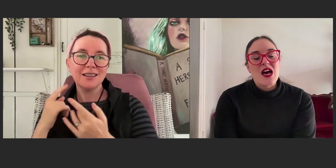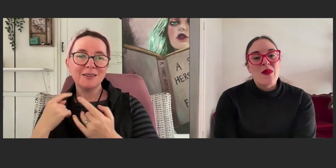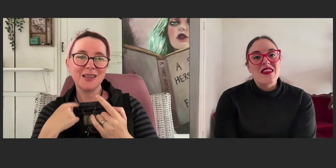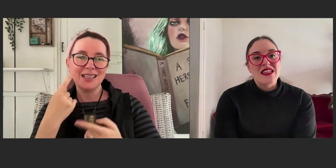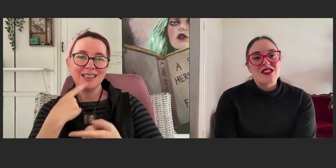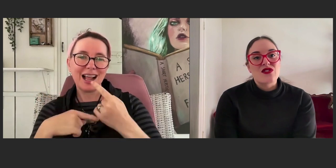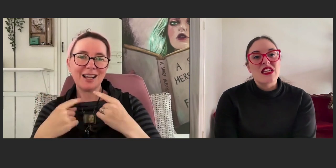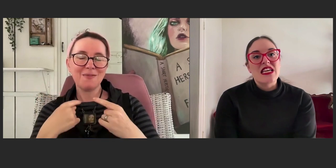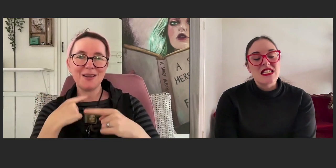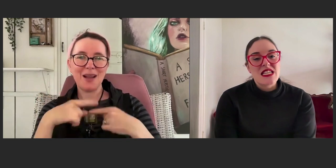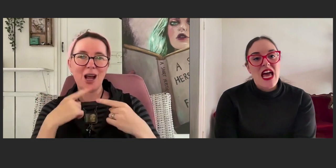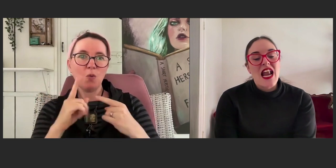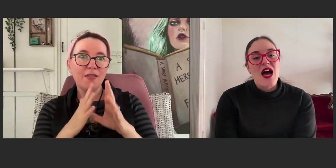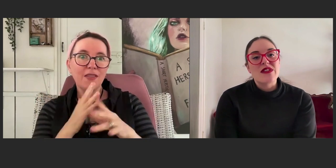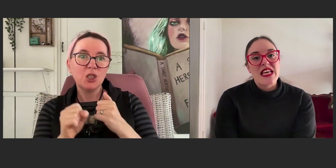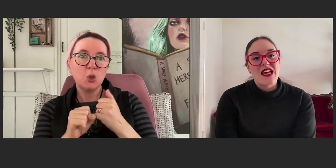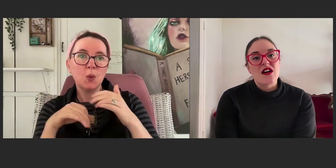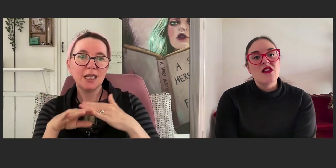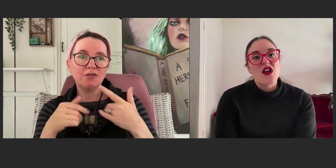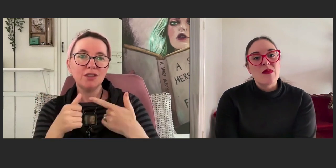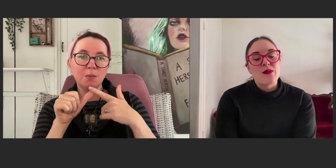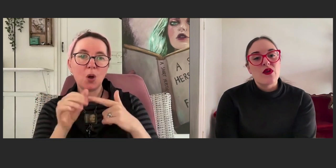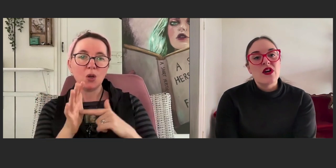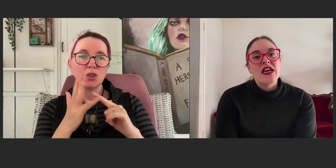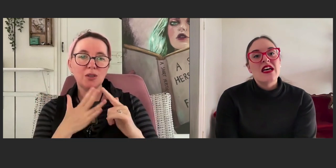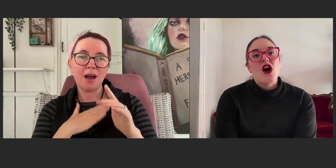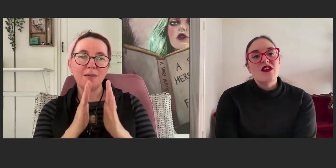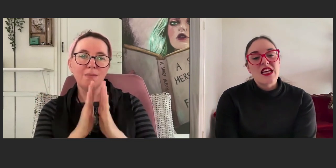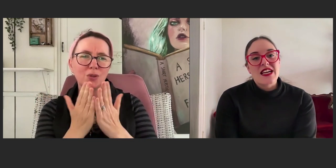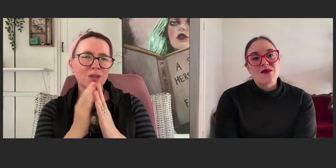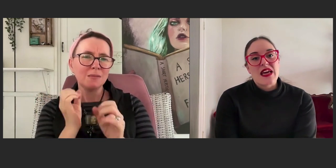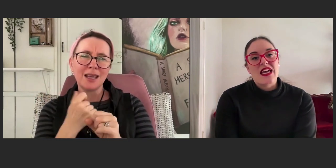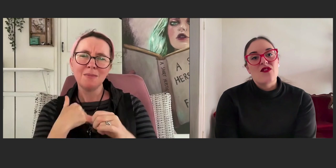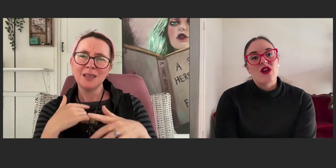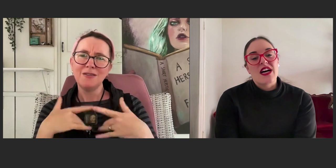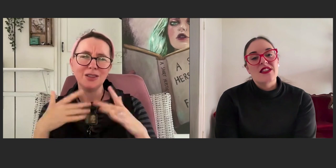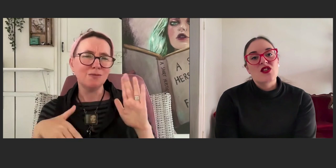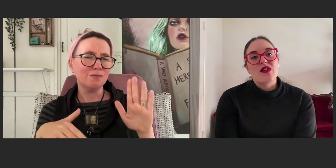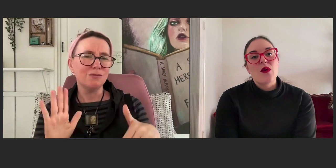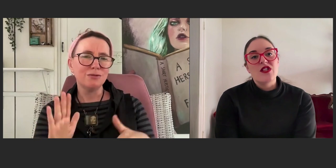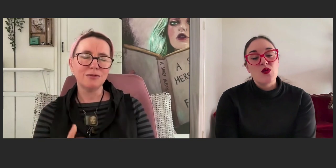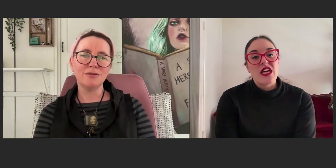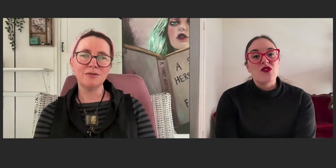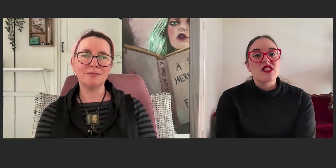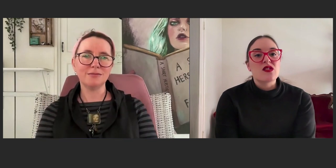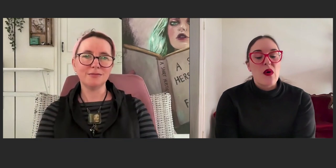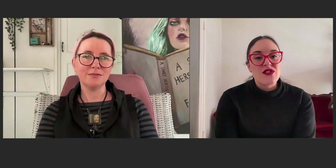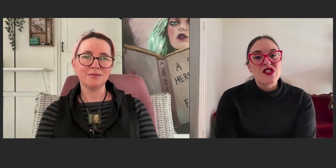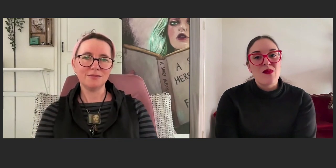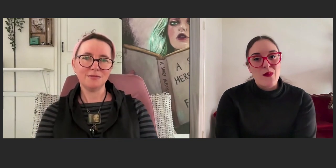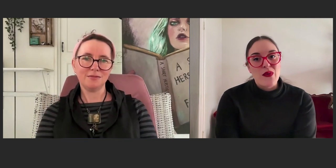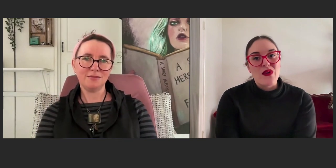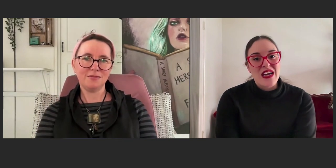about this through the internet and I was seeing a lot of people contact me in regards to what they were doing in response to my book,